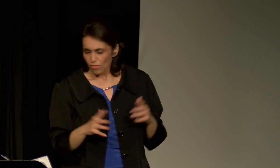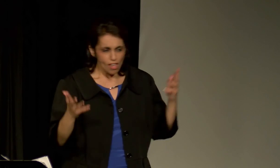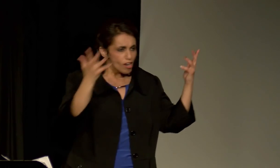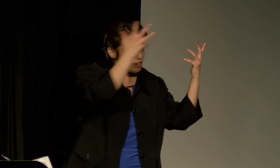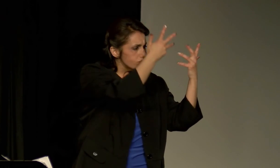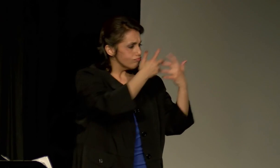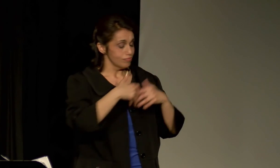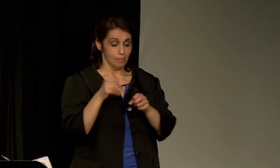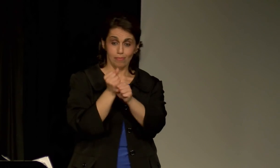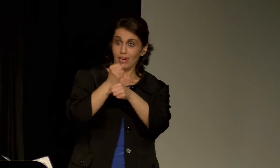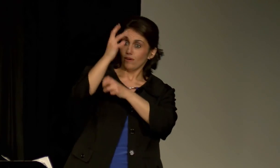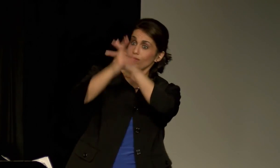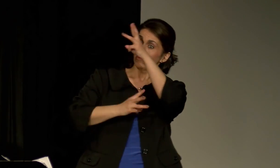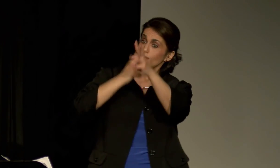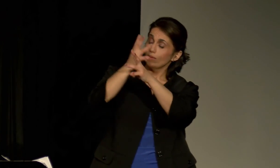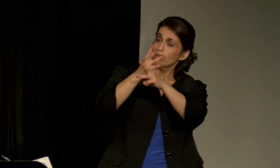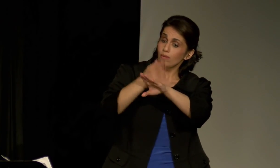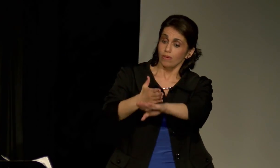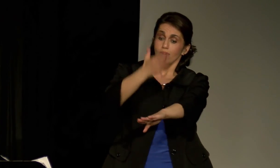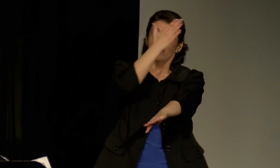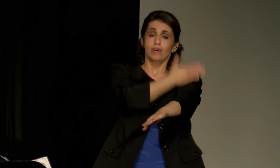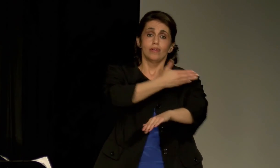Include us, ask us.